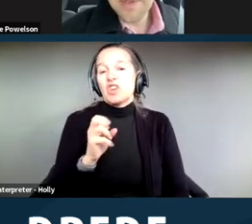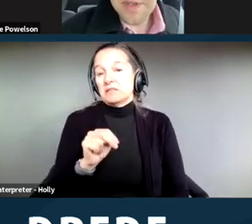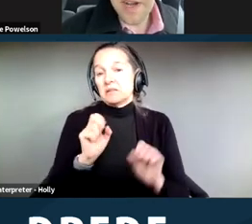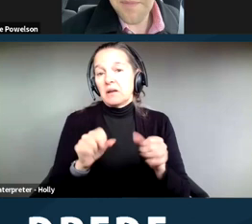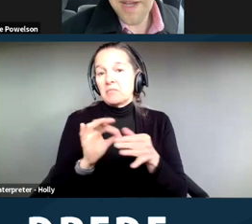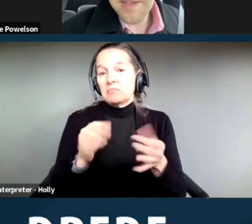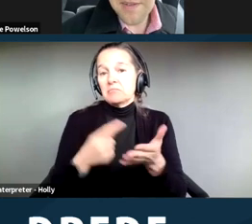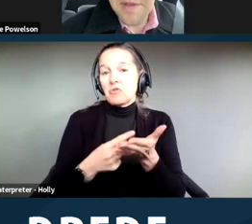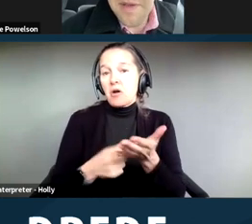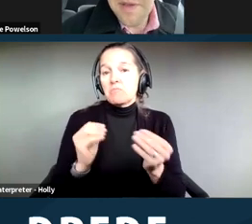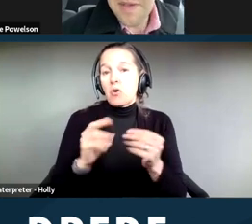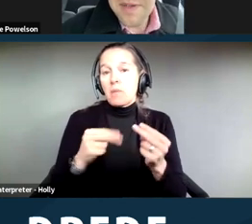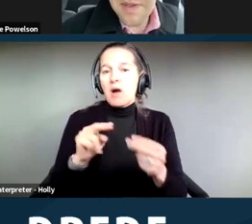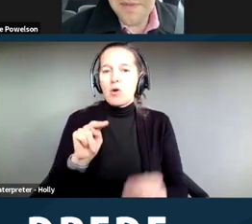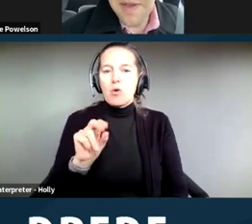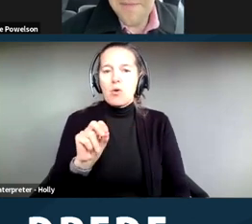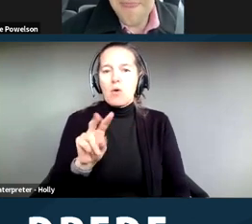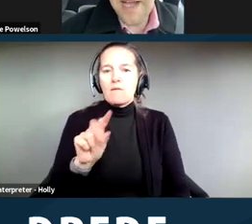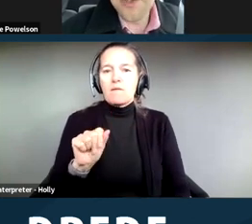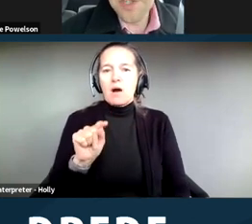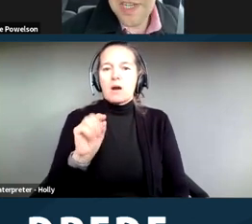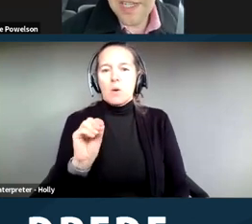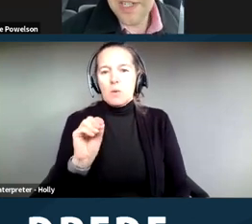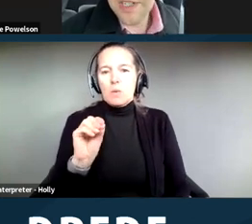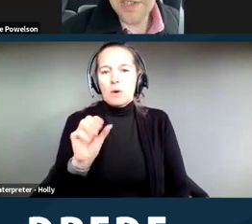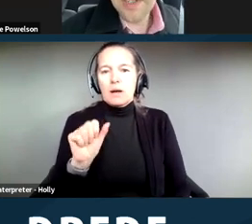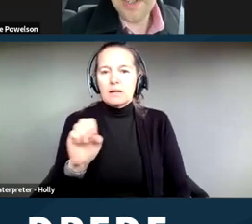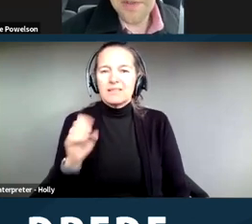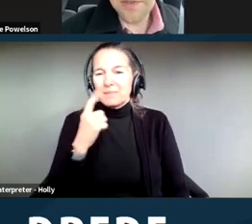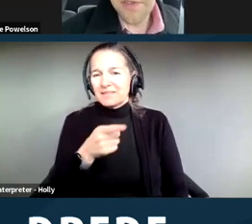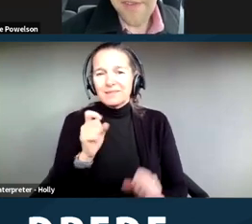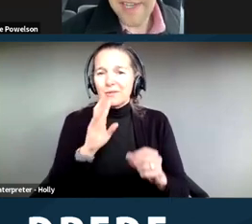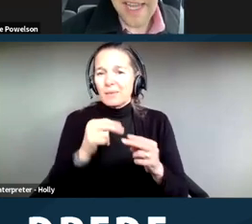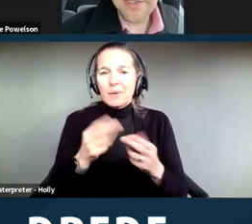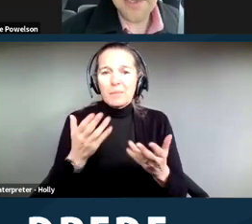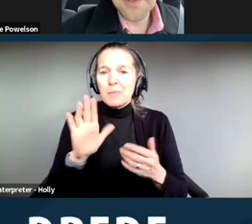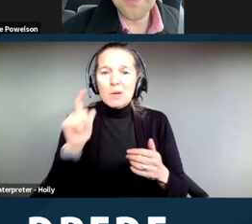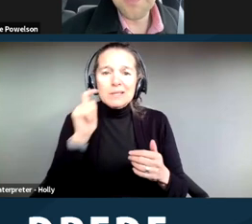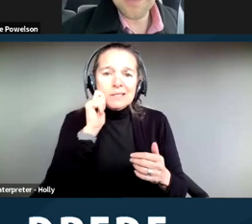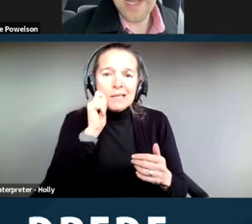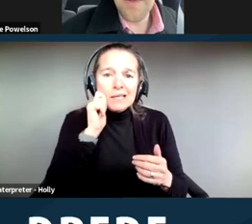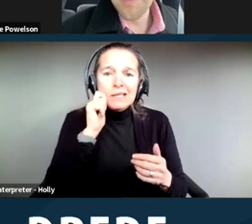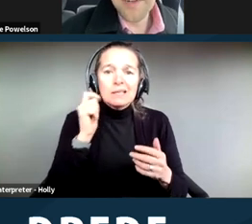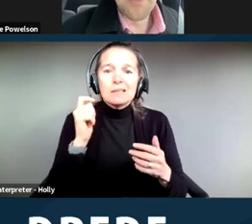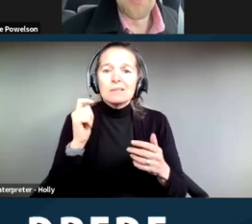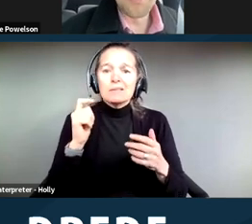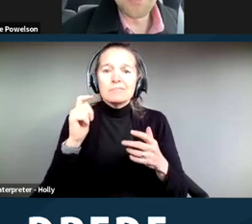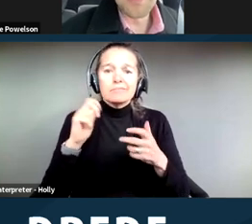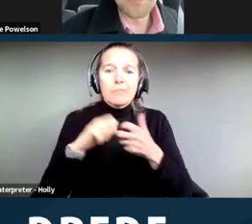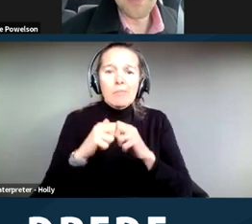he could talk about how your skin conditions and surviving cancer, that all played a role in the